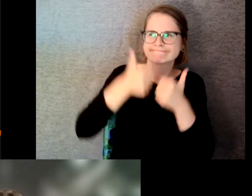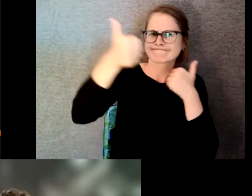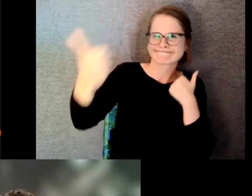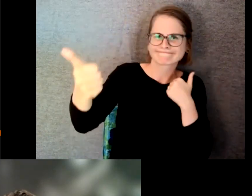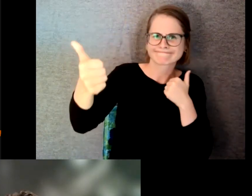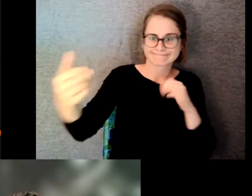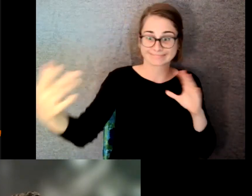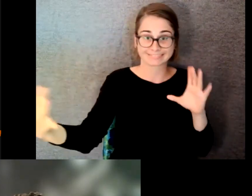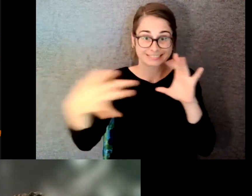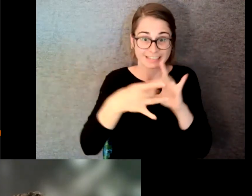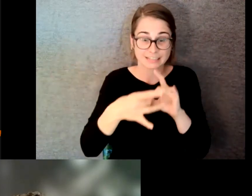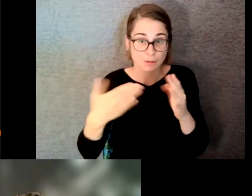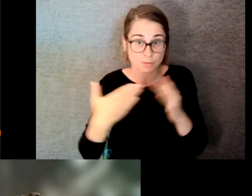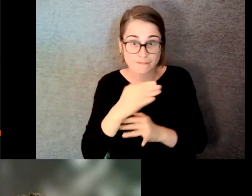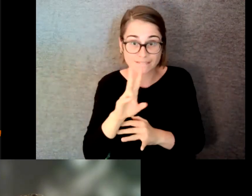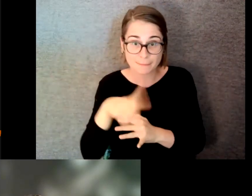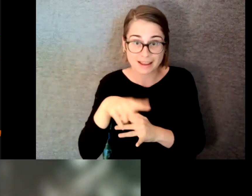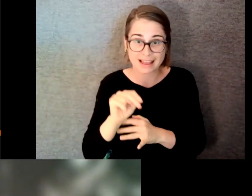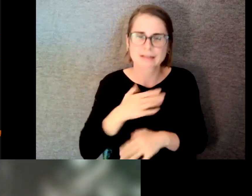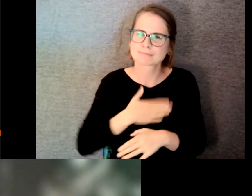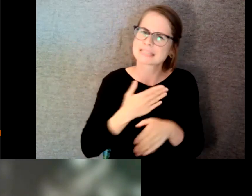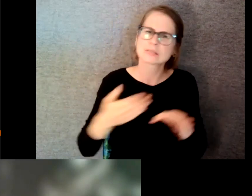encourage you to close that channel during the webinar to increase the quality of the